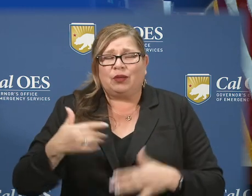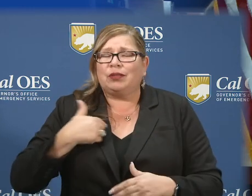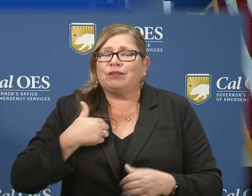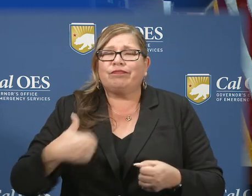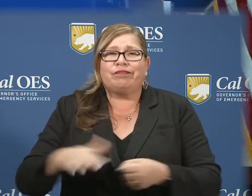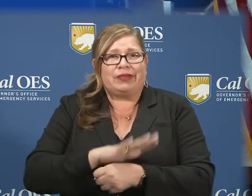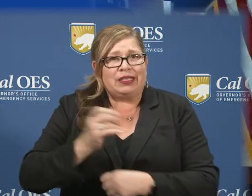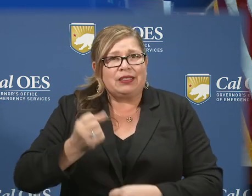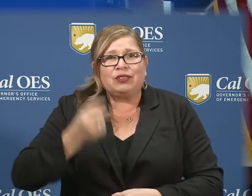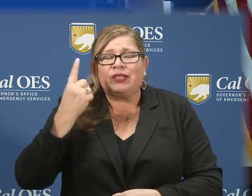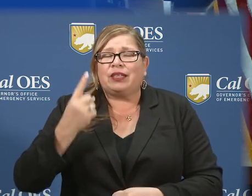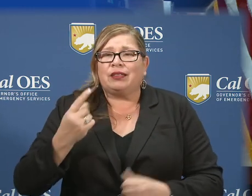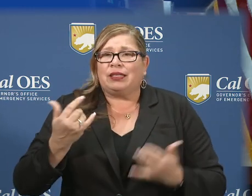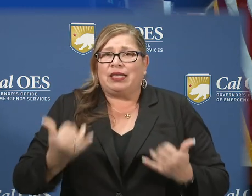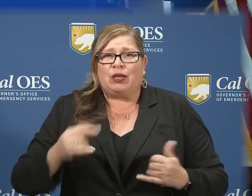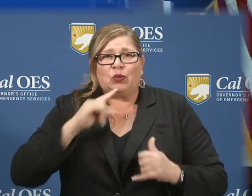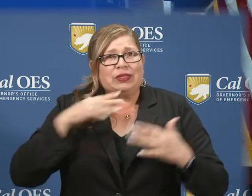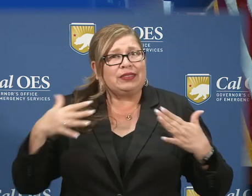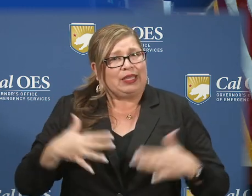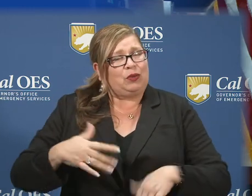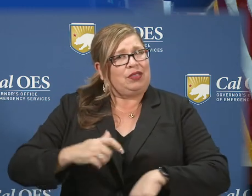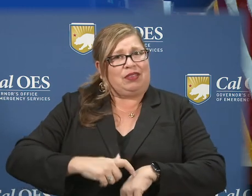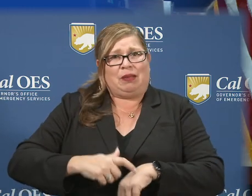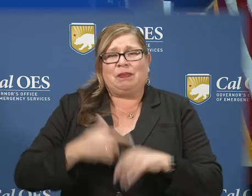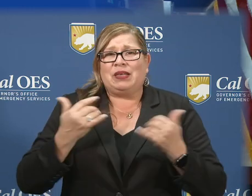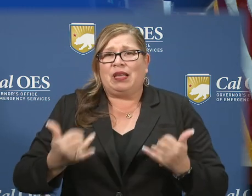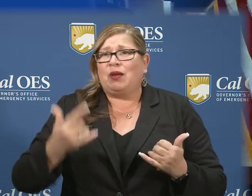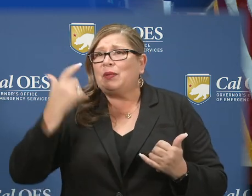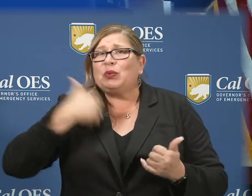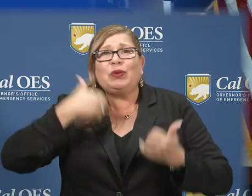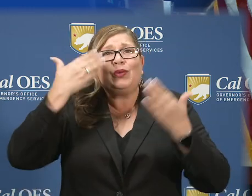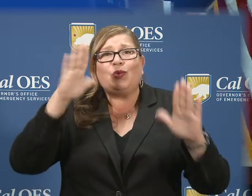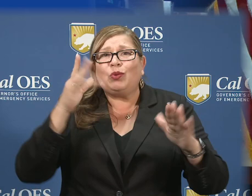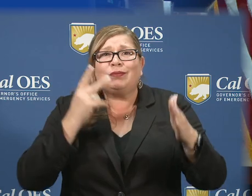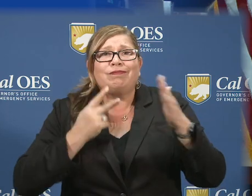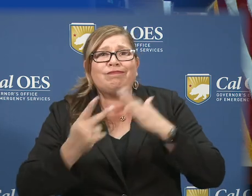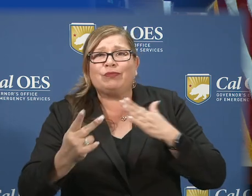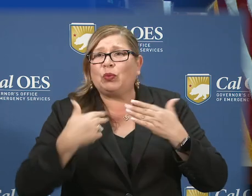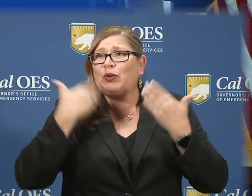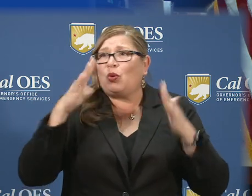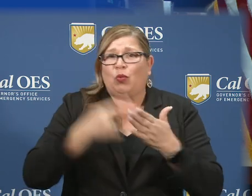scary circumstance that because it's unknown and but there's a lot of people